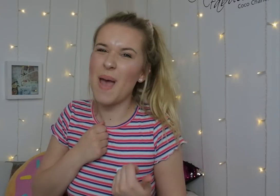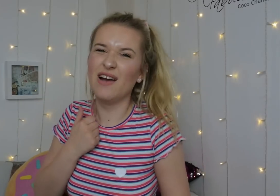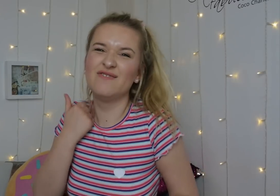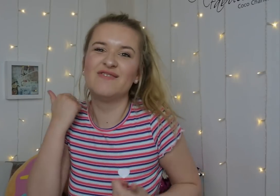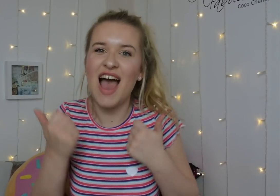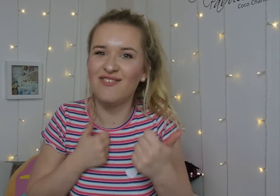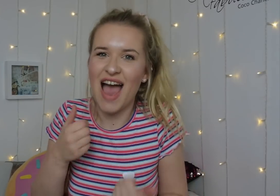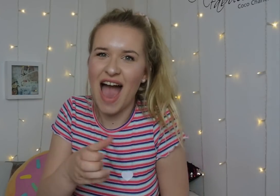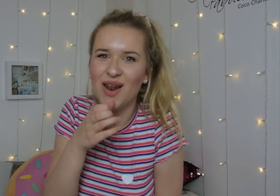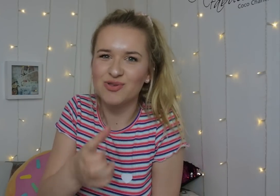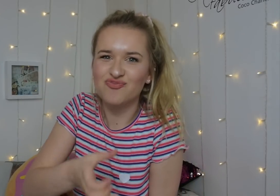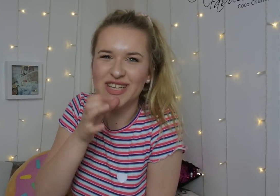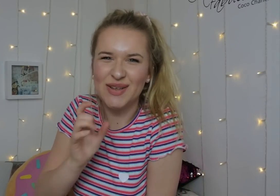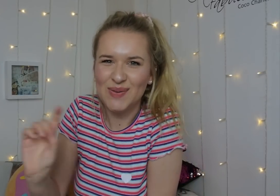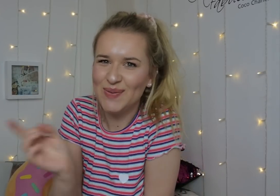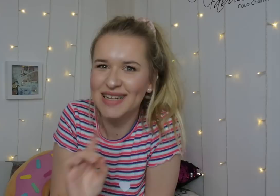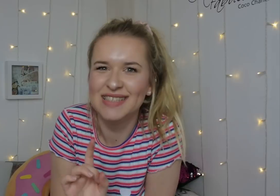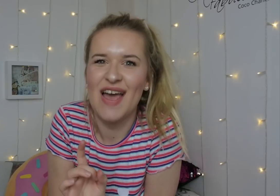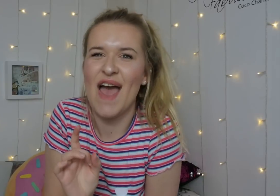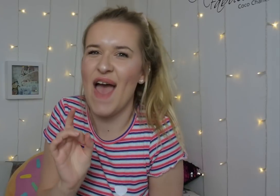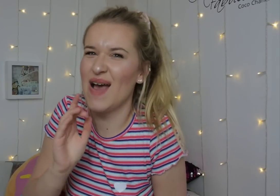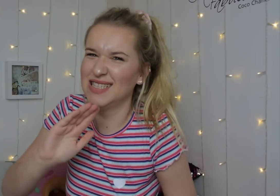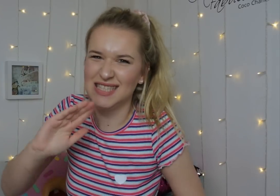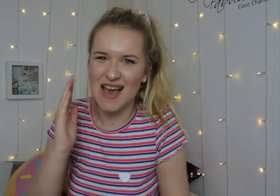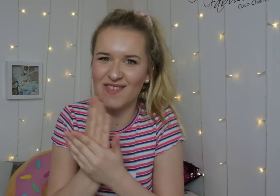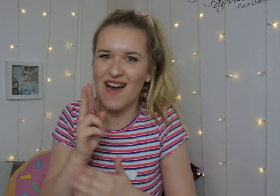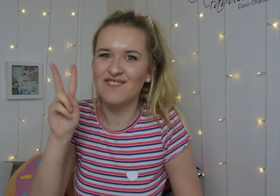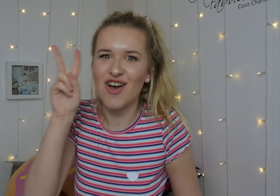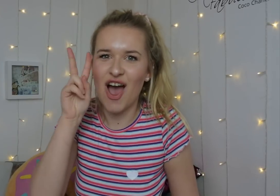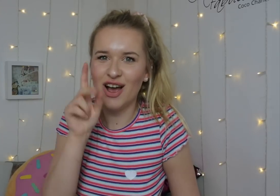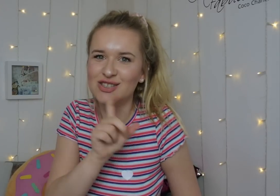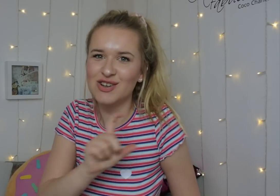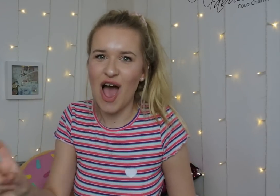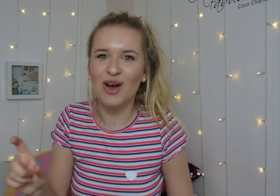My favourite alcoholic drink is vodka and coke